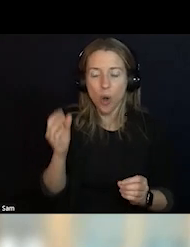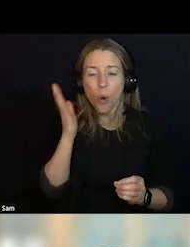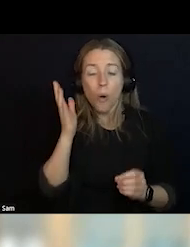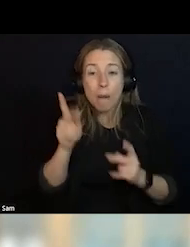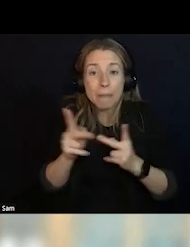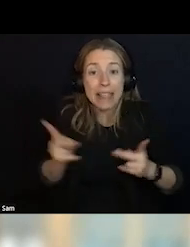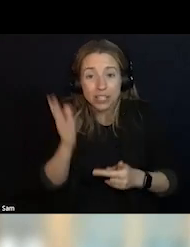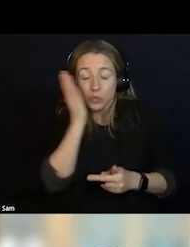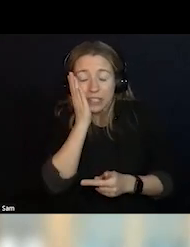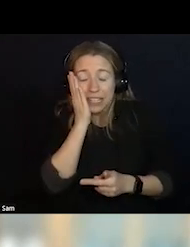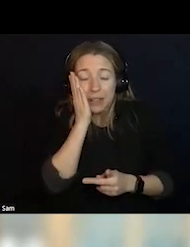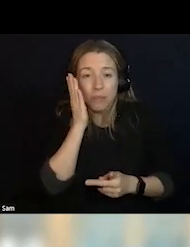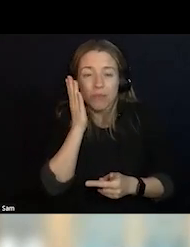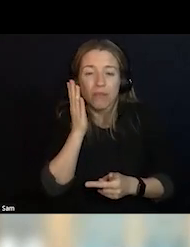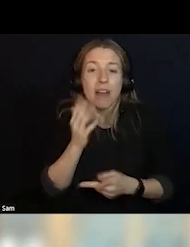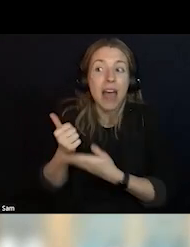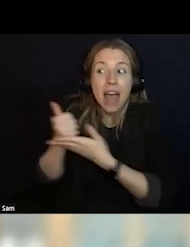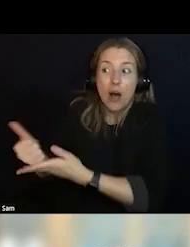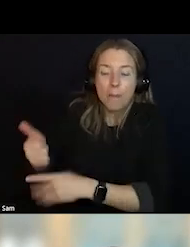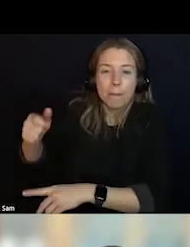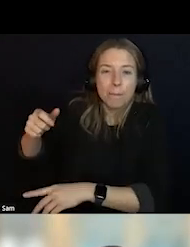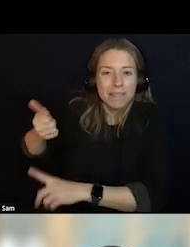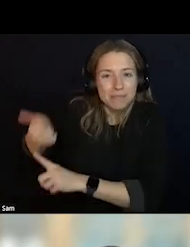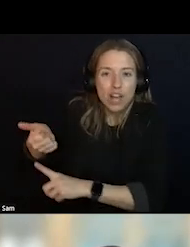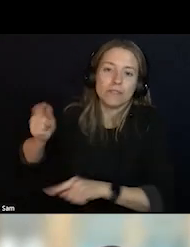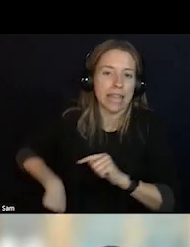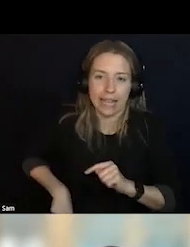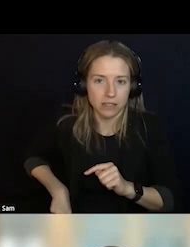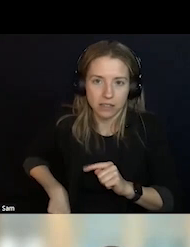TO HAVE A PLACE TO GO AND PROVIDE A PLACE TO SLEEP